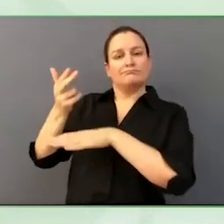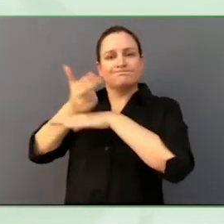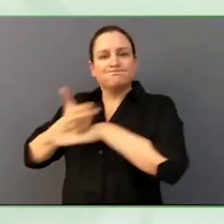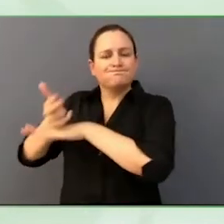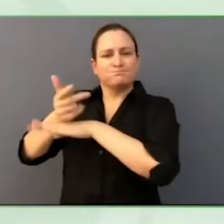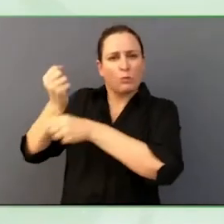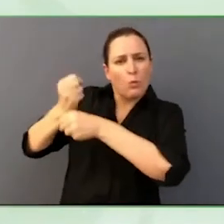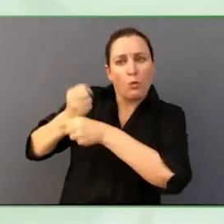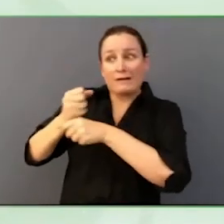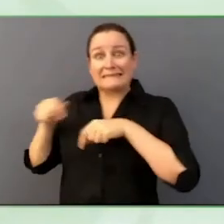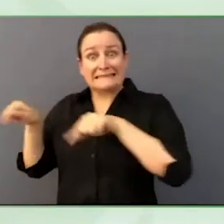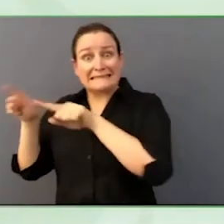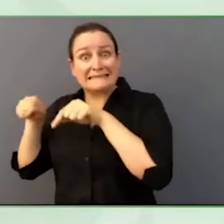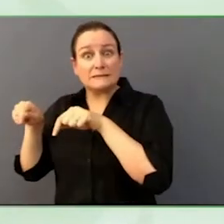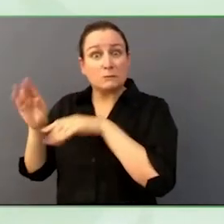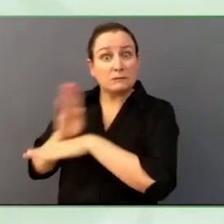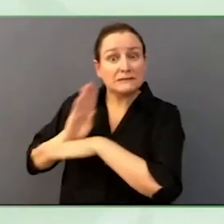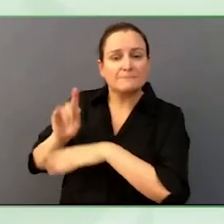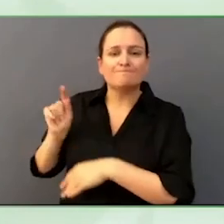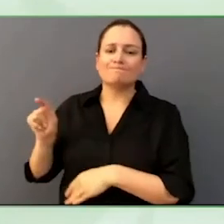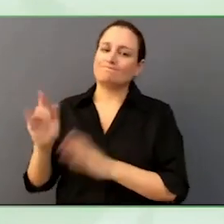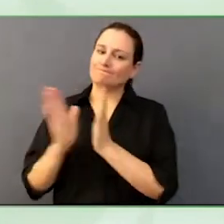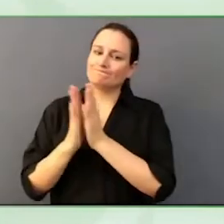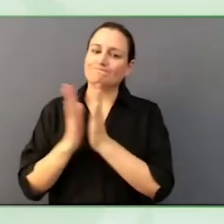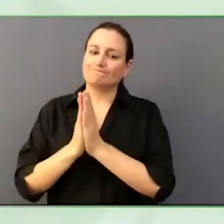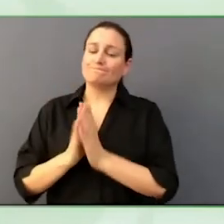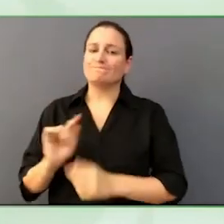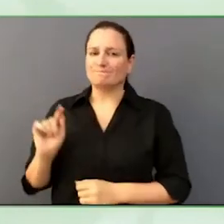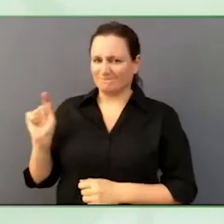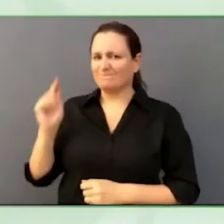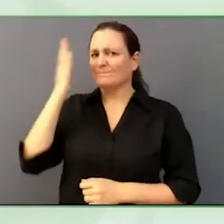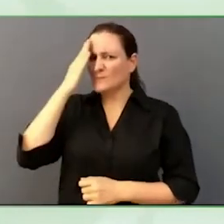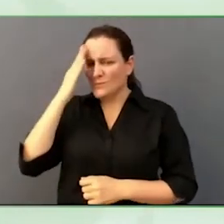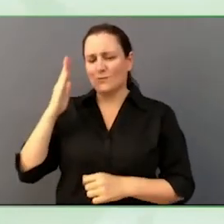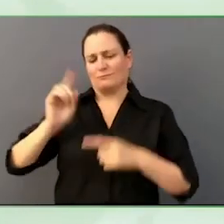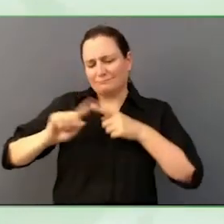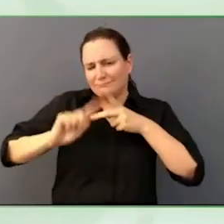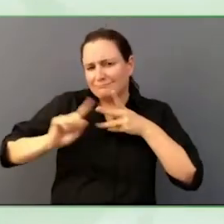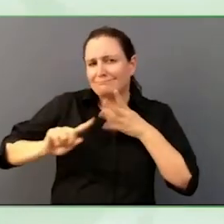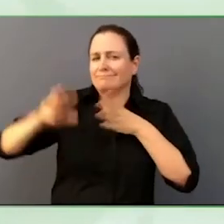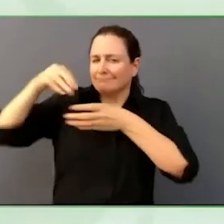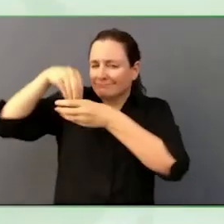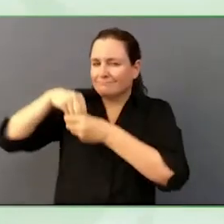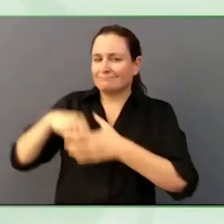It's a pleasure speaking to you about this, thank you so much. Thank you, Kristin.